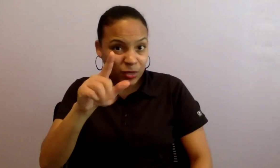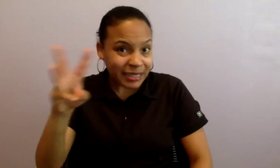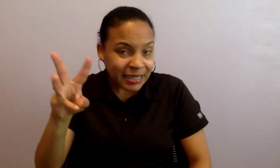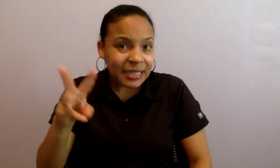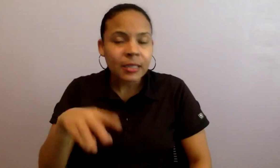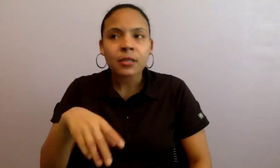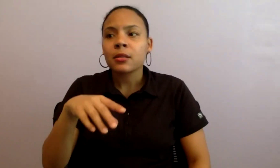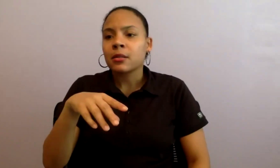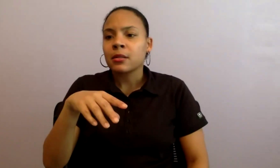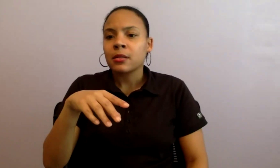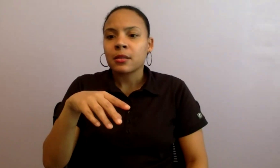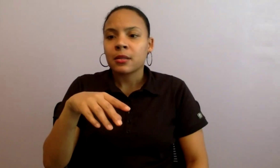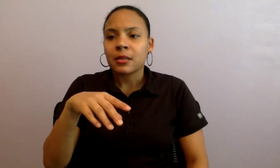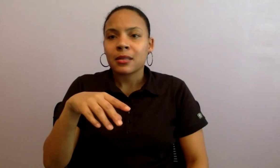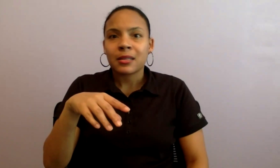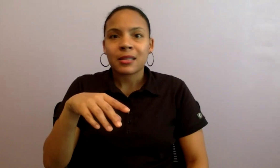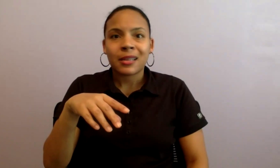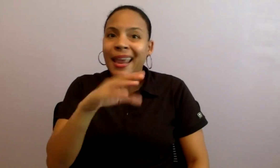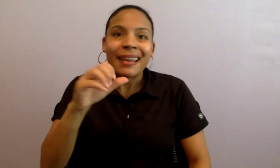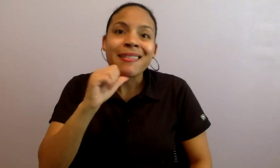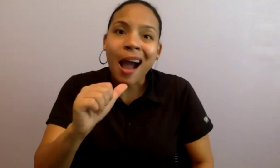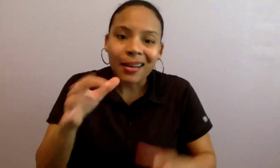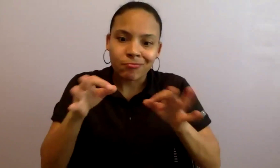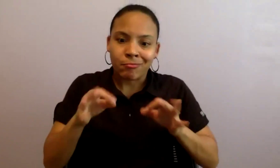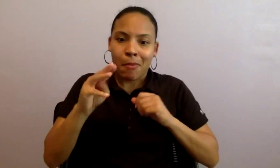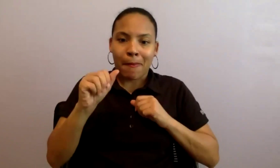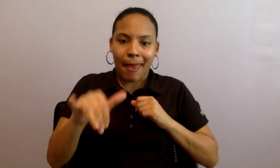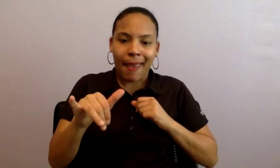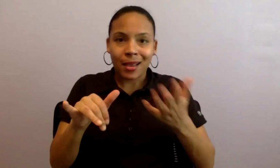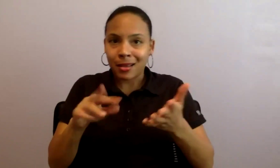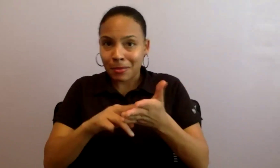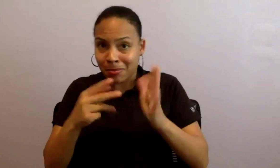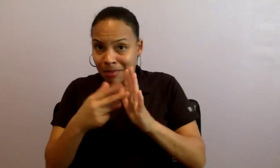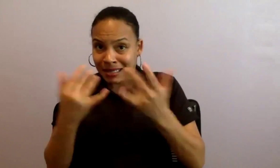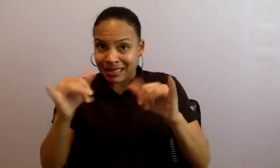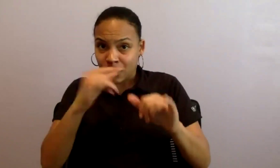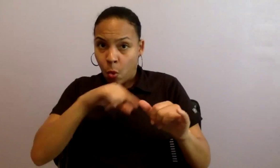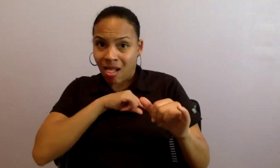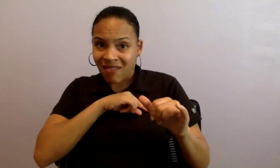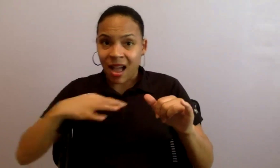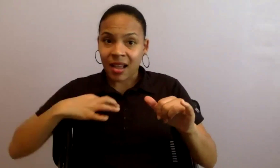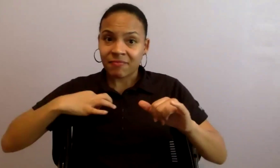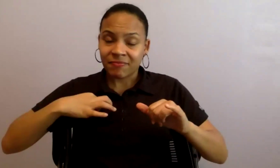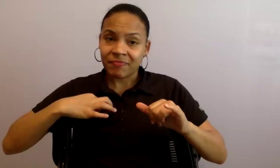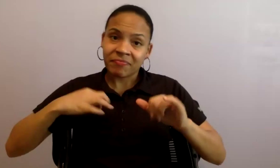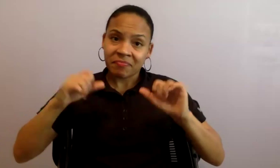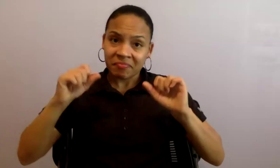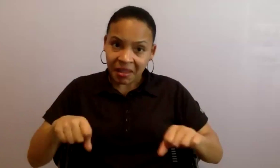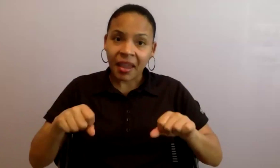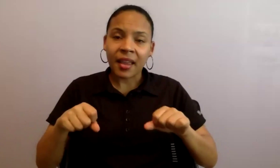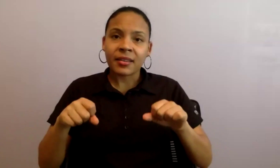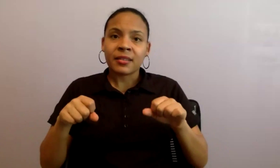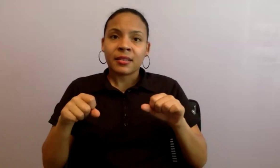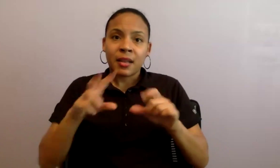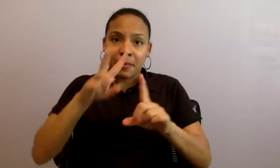as early as May? Does this qualify as being tour ready by May 2026? That's a question that I would